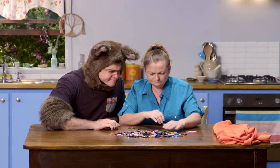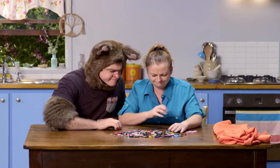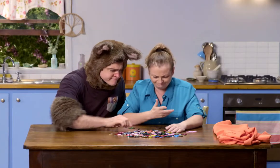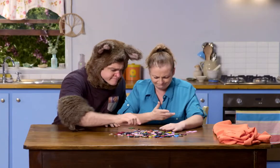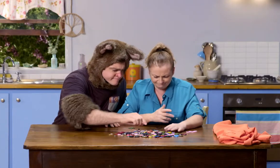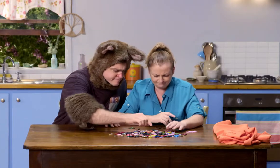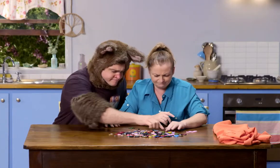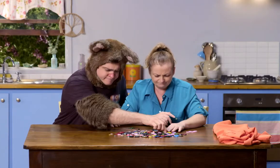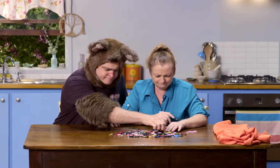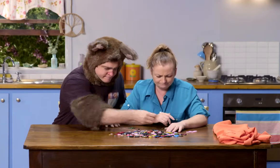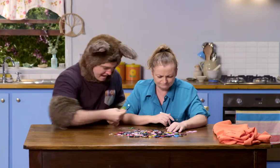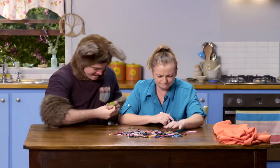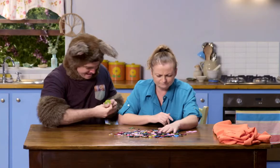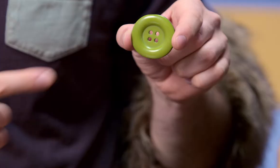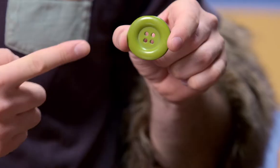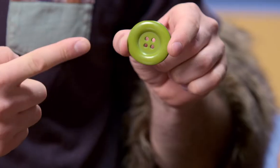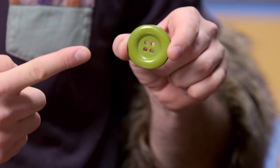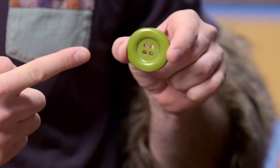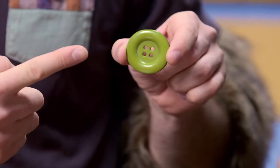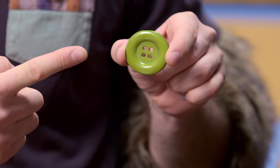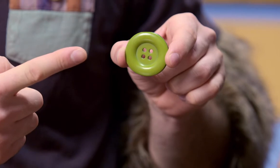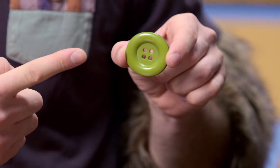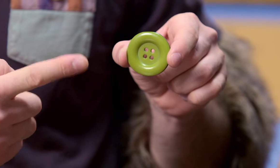Hmm. Oh, this one?